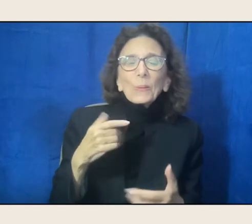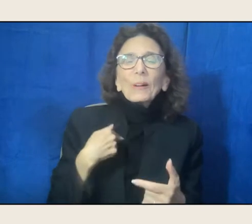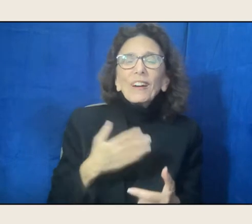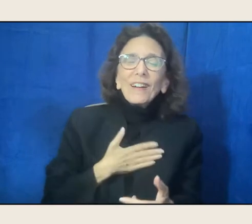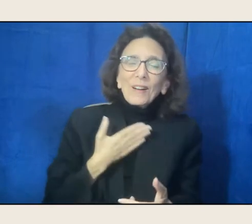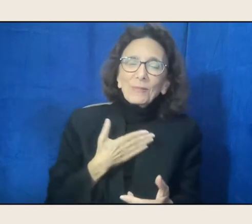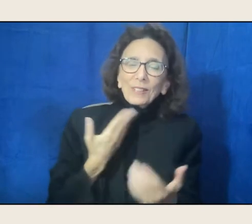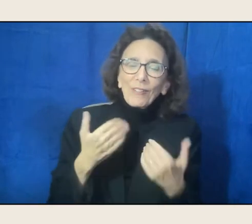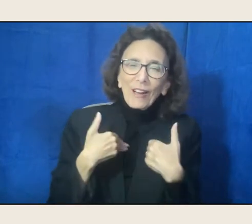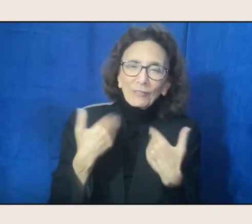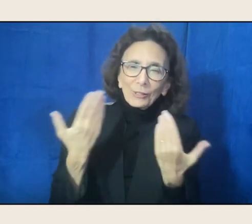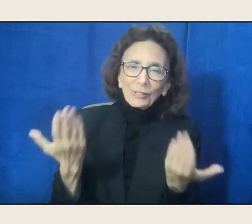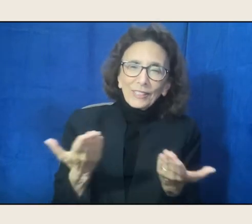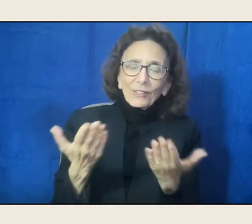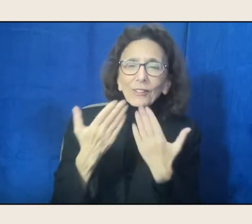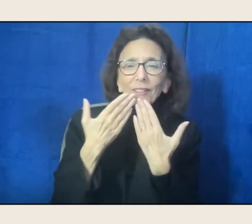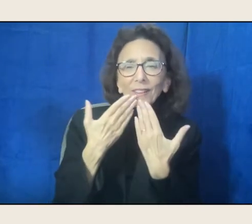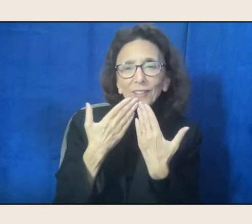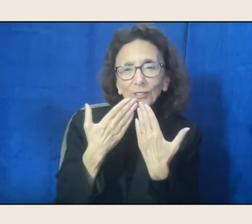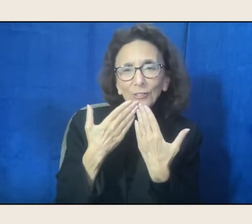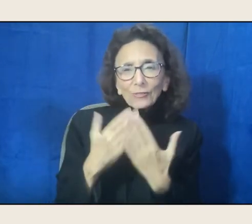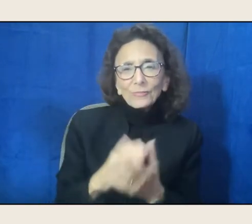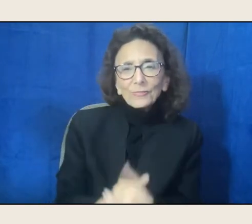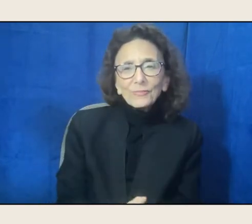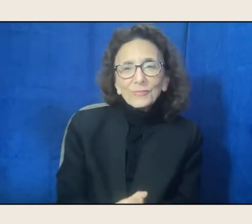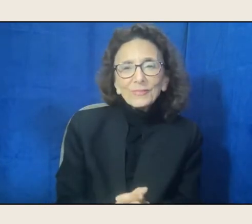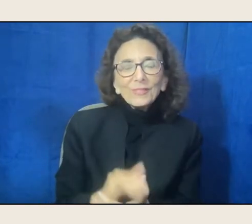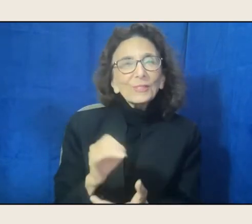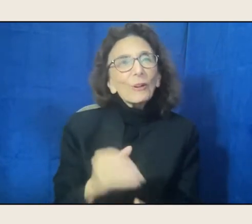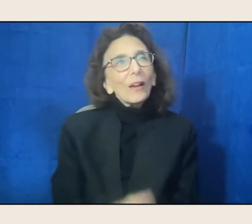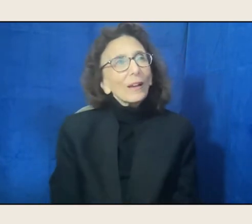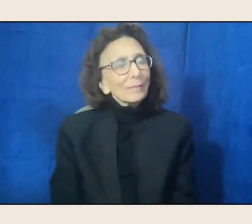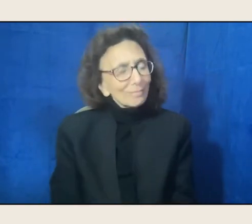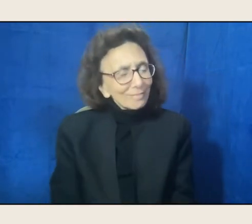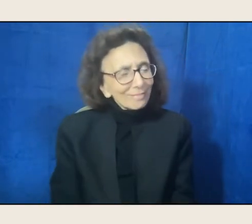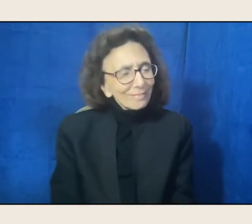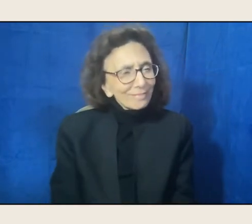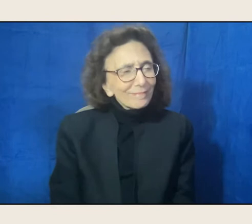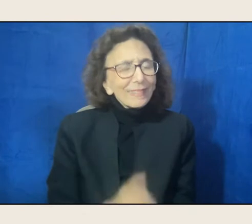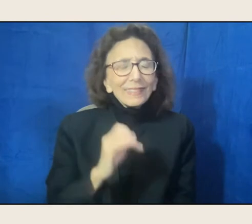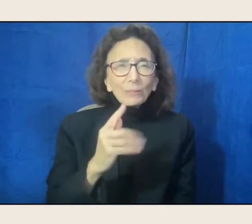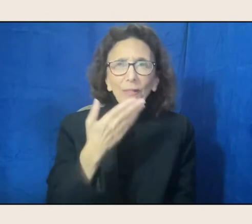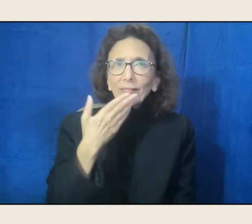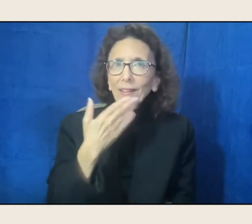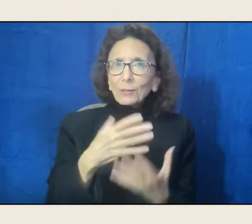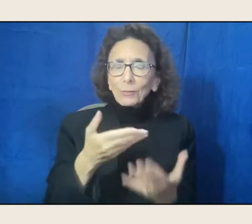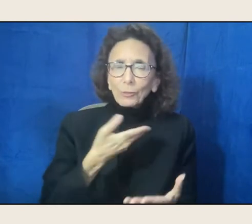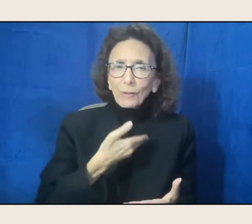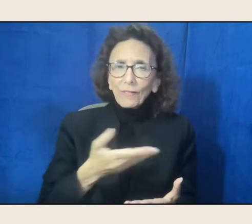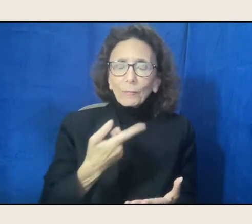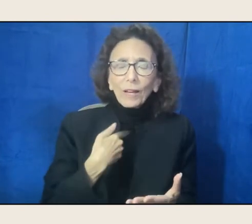Thank you. Well, thank you so much for inviting me, and for those kind words.